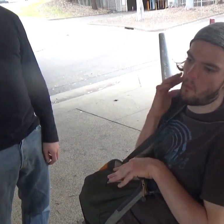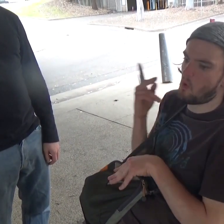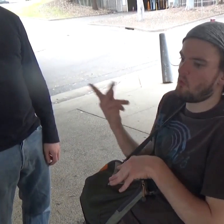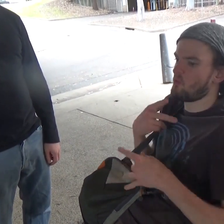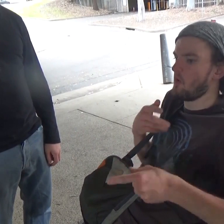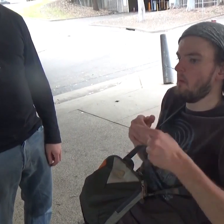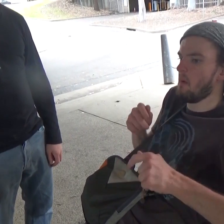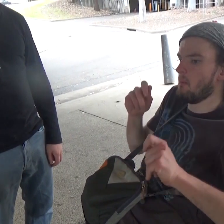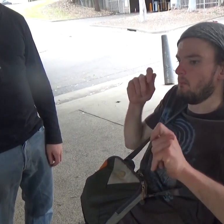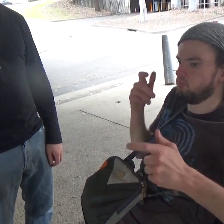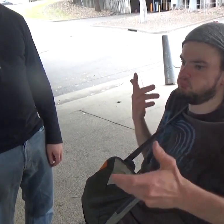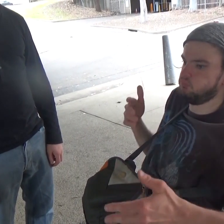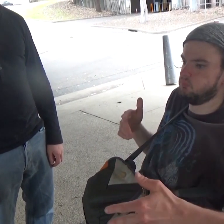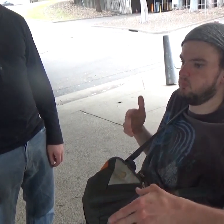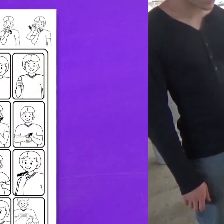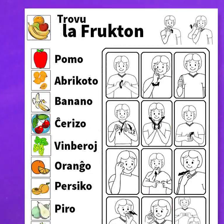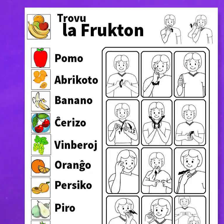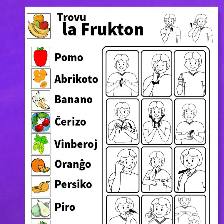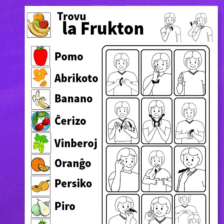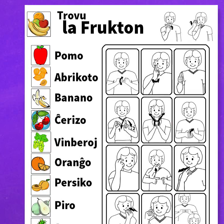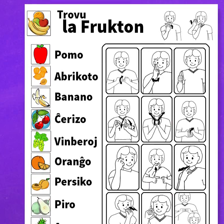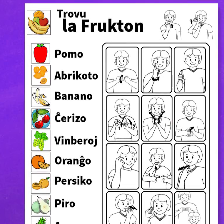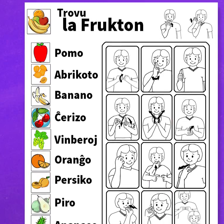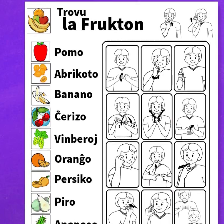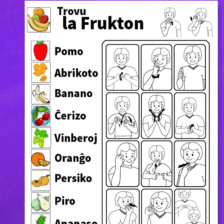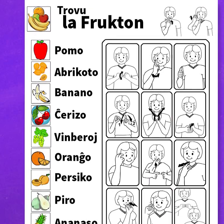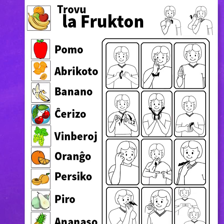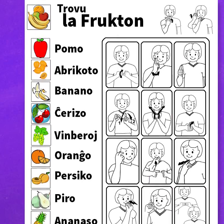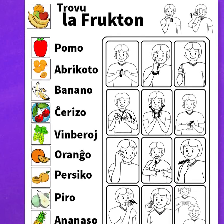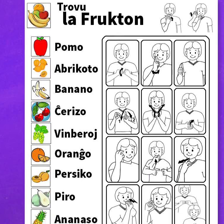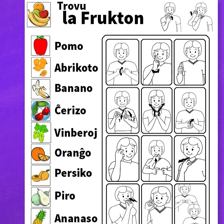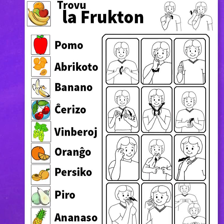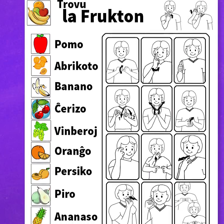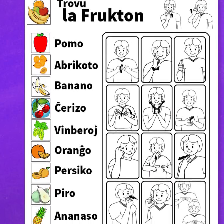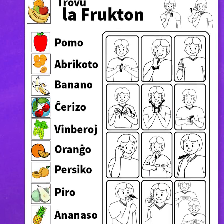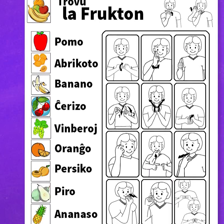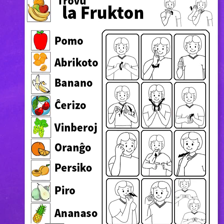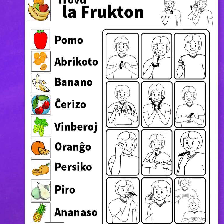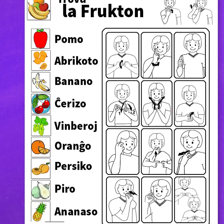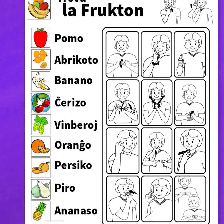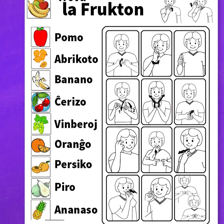On the other hand, "sign" has a fixed precise meaning and acts as a word or other morpheme